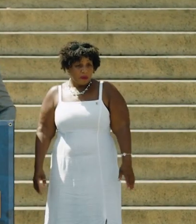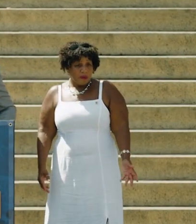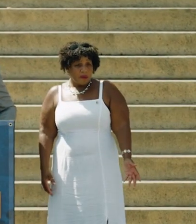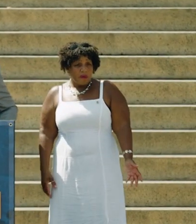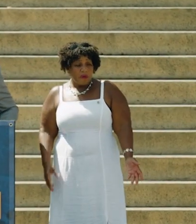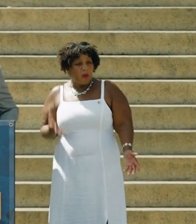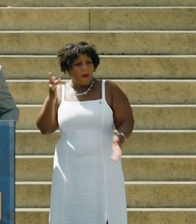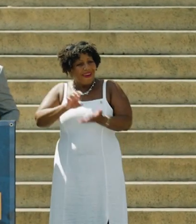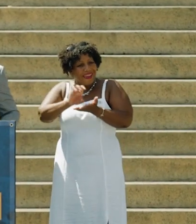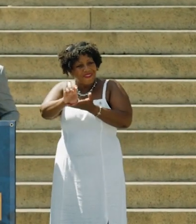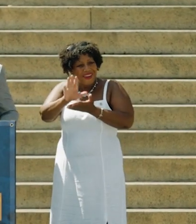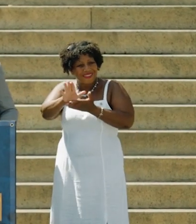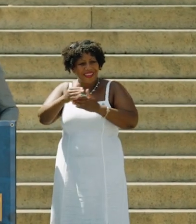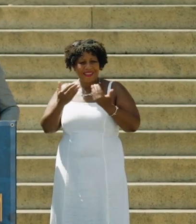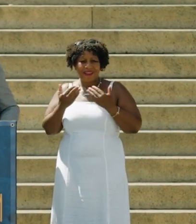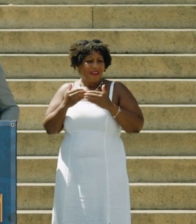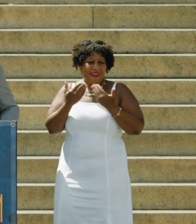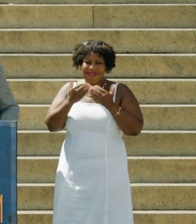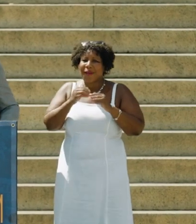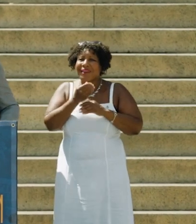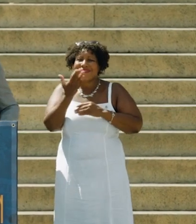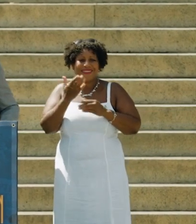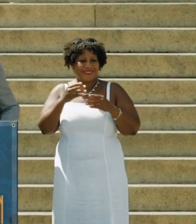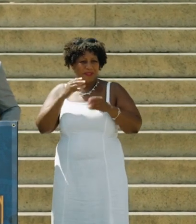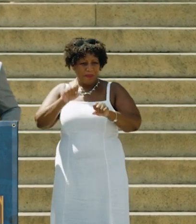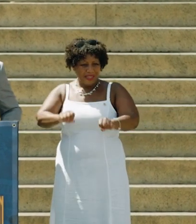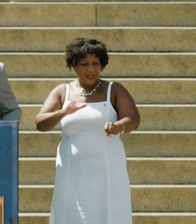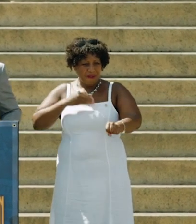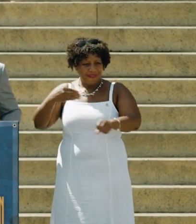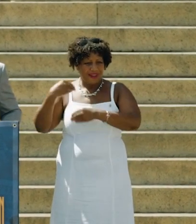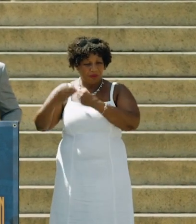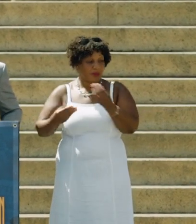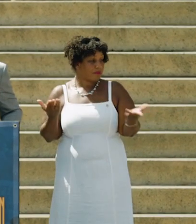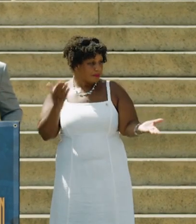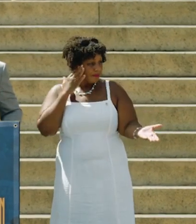to invest in the limitless potential of our next generation. And, you know what? It’s working.